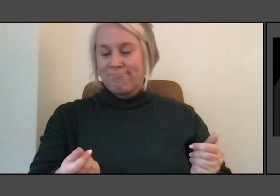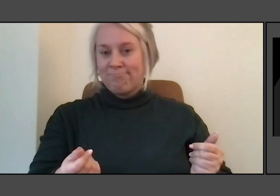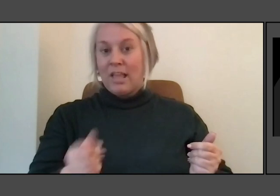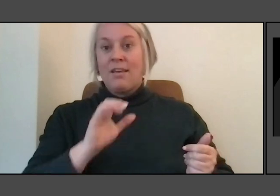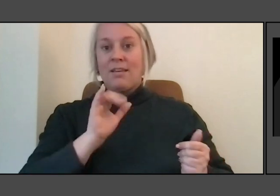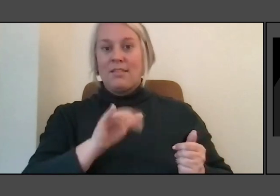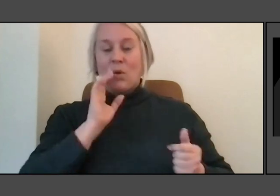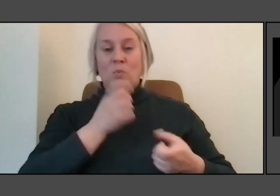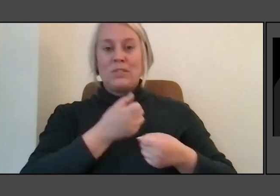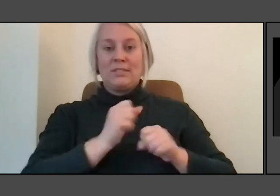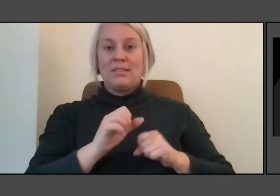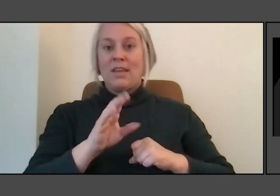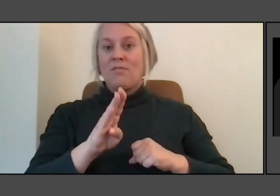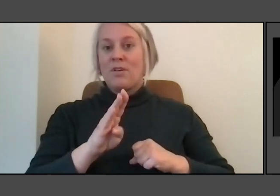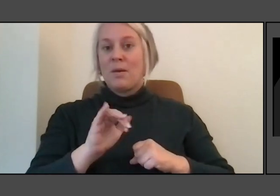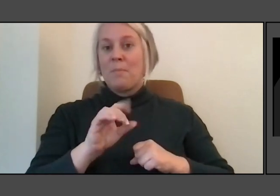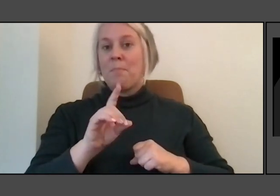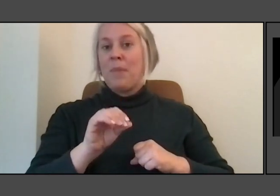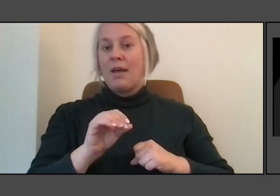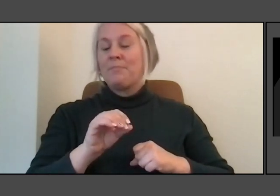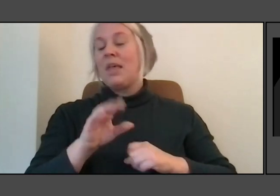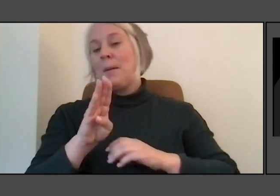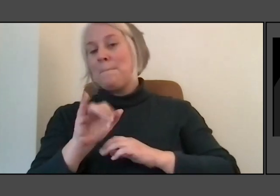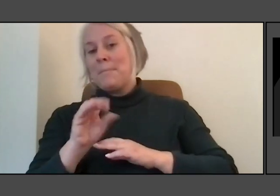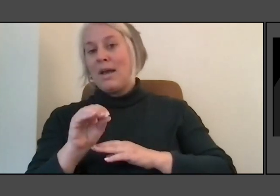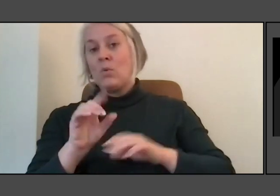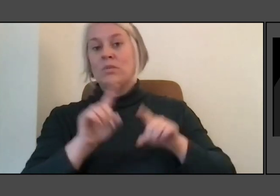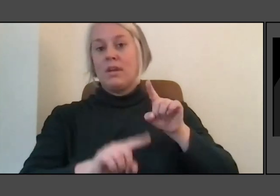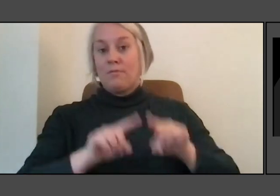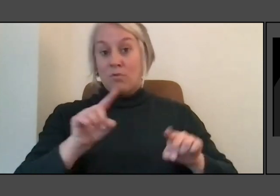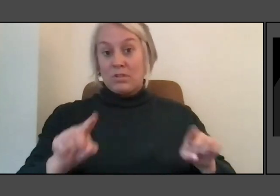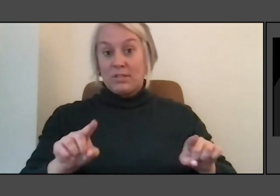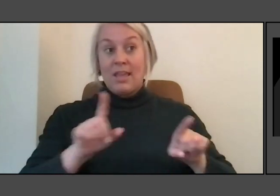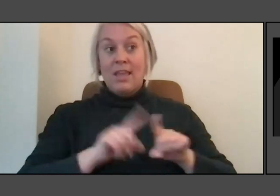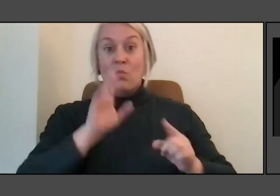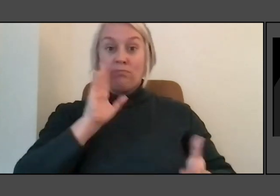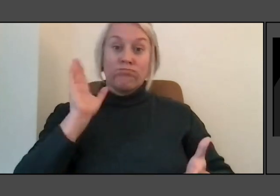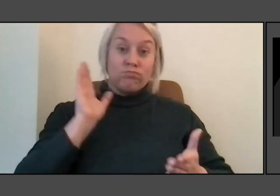So sort of that missing is a very it's all on the website that's under the